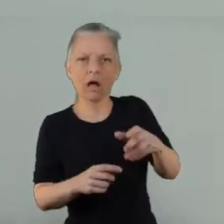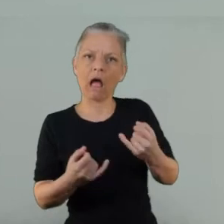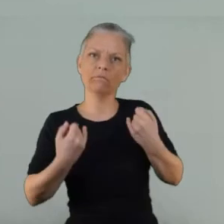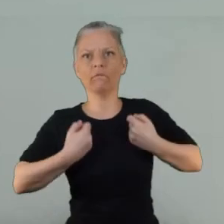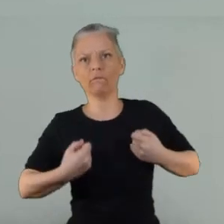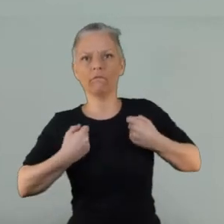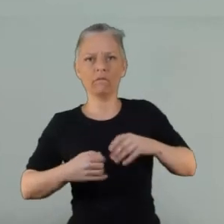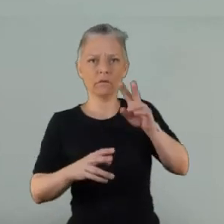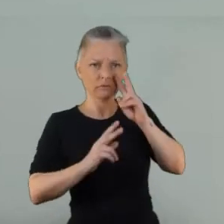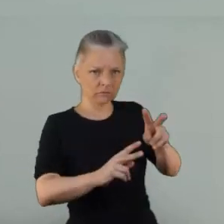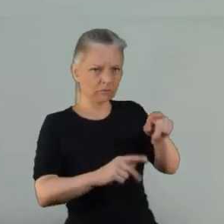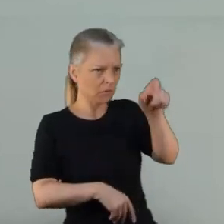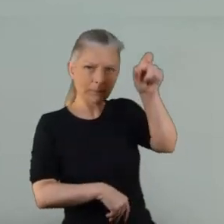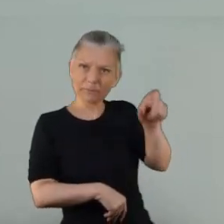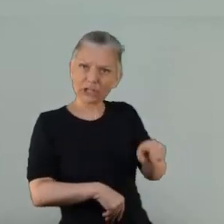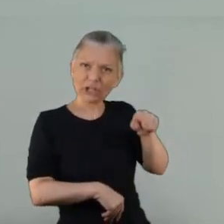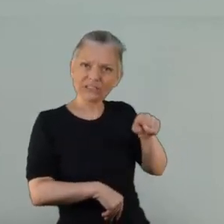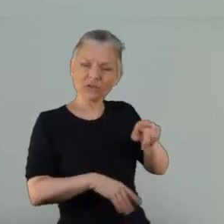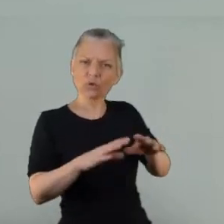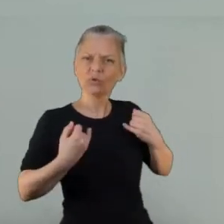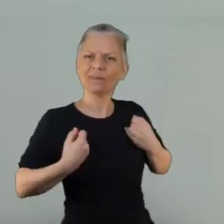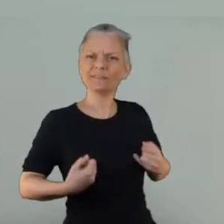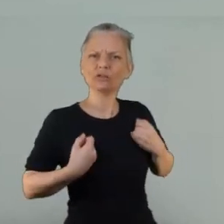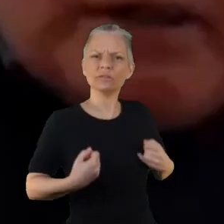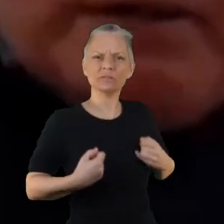it and pretending it never happened. Listen and not judge.